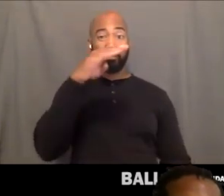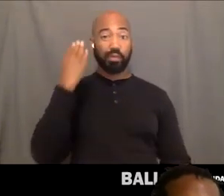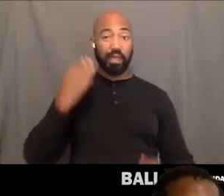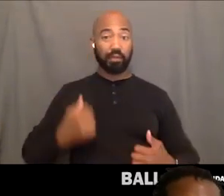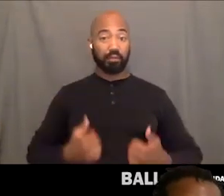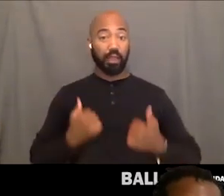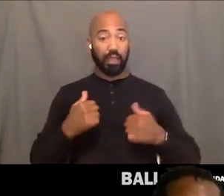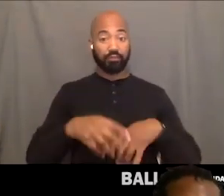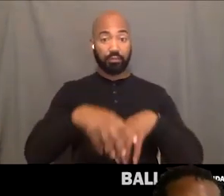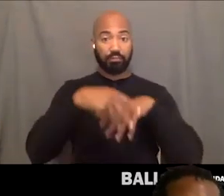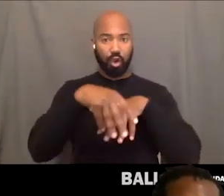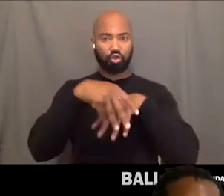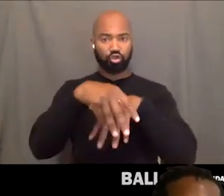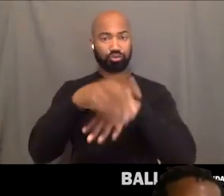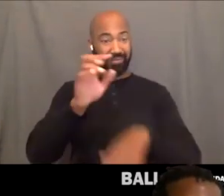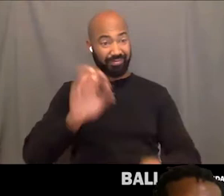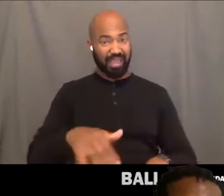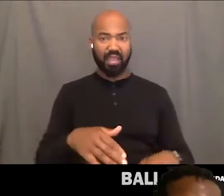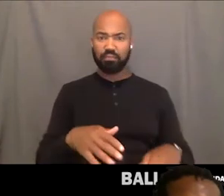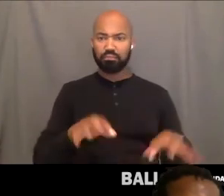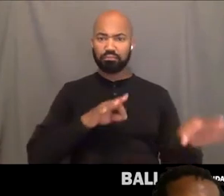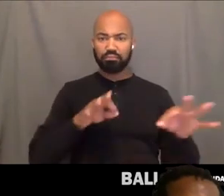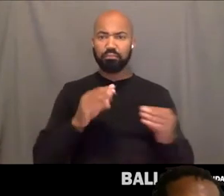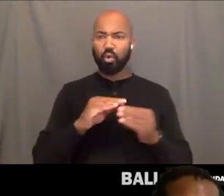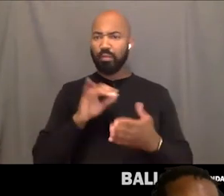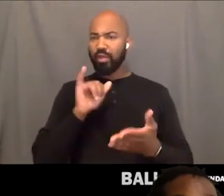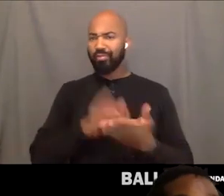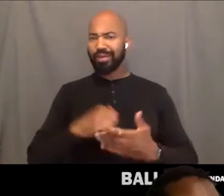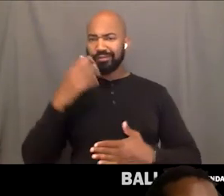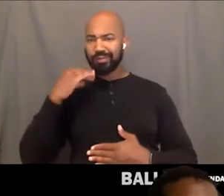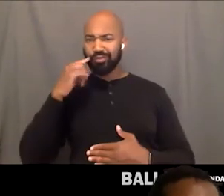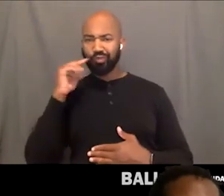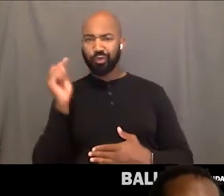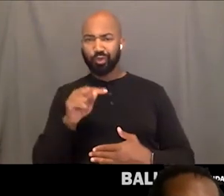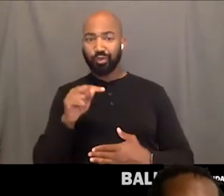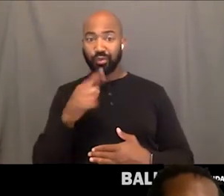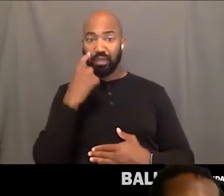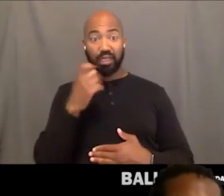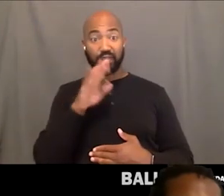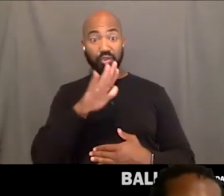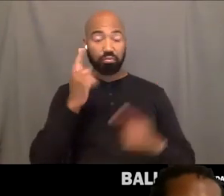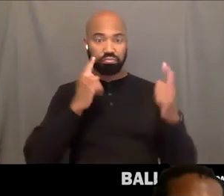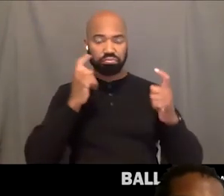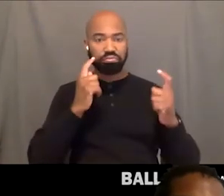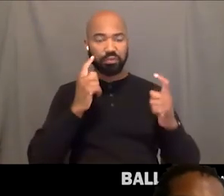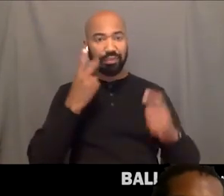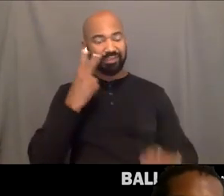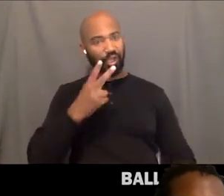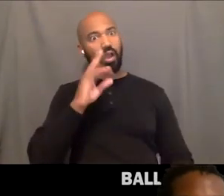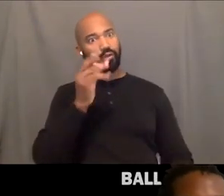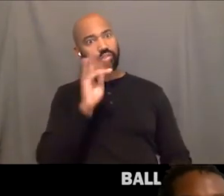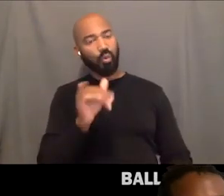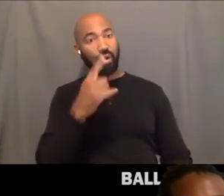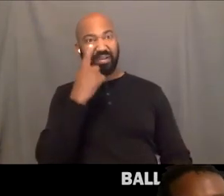Can you tell me a little bit like what that experience was like for you? There was joy on your face as I watched you in the crowd.